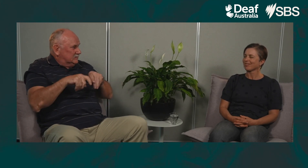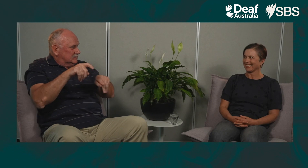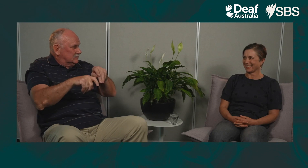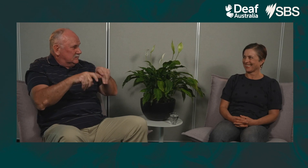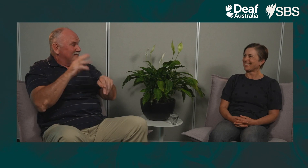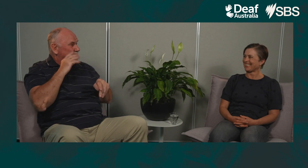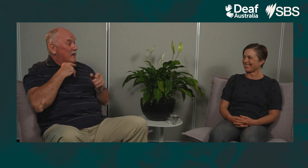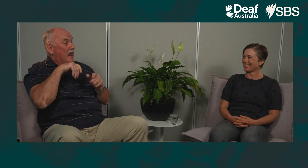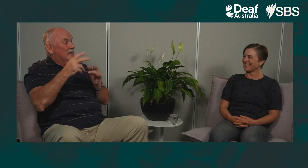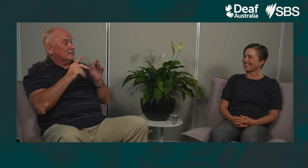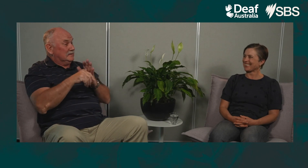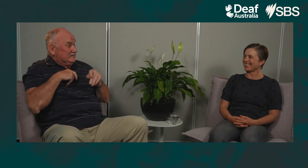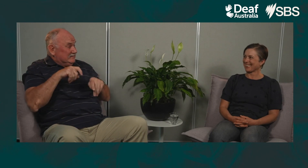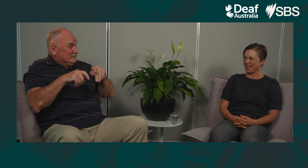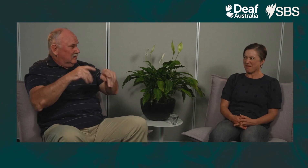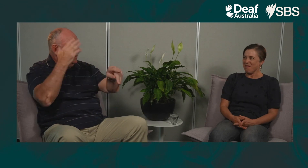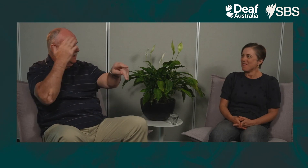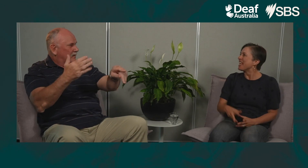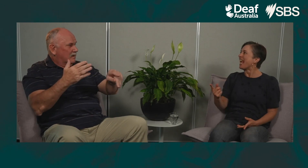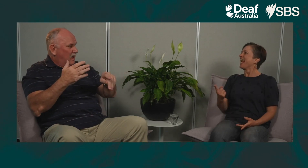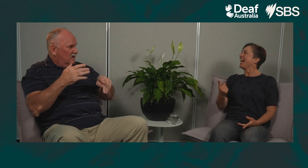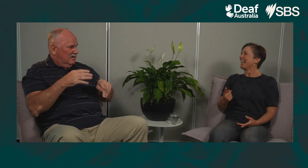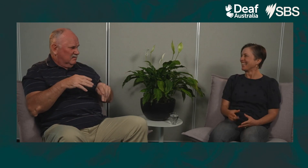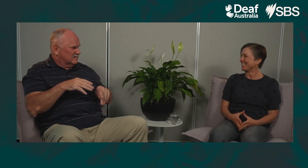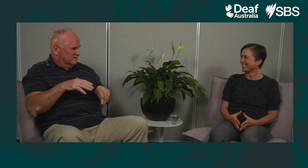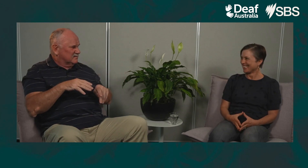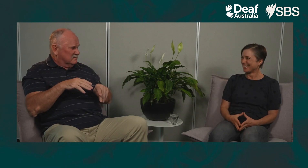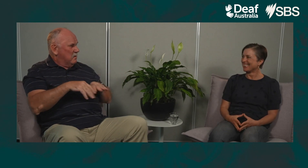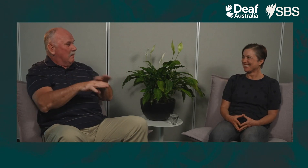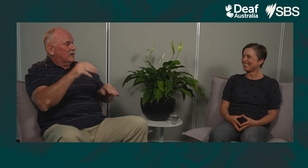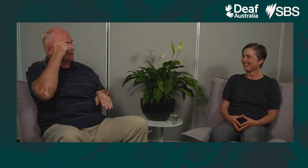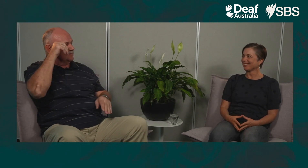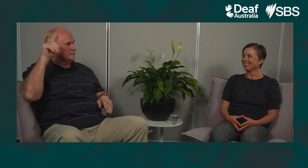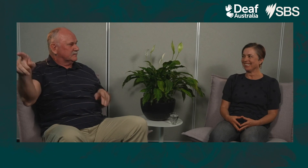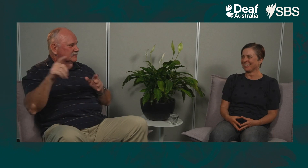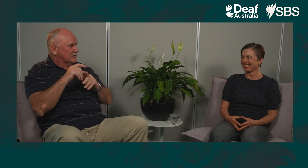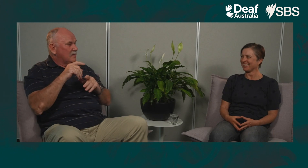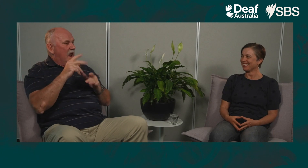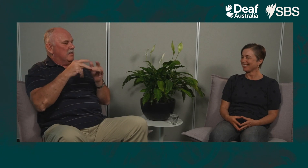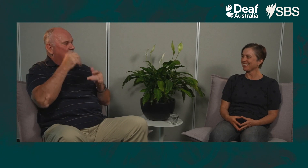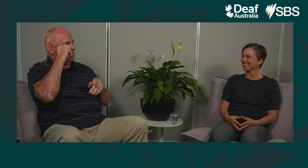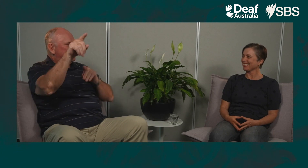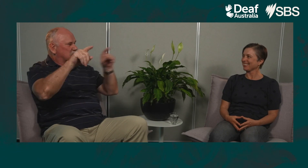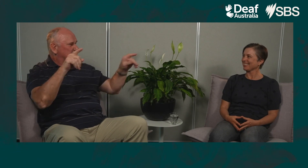So I became conscious of that. And other times they didn't know I was coming. So I found it amazing that they could tell who was coming,